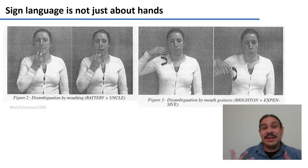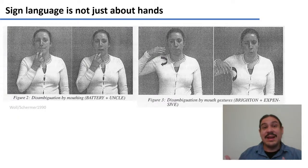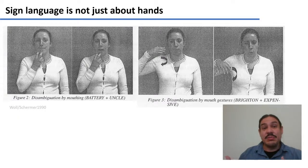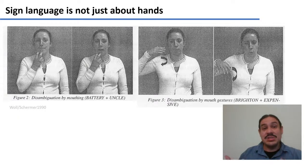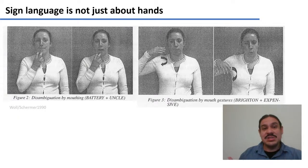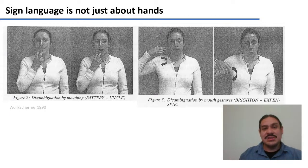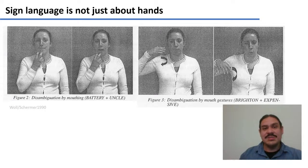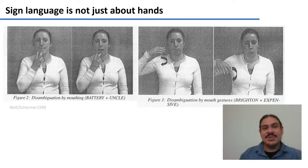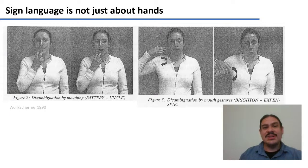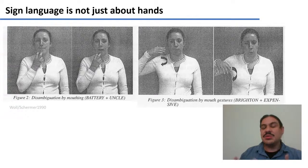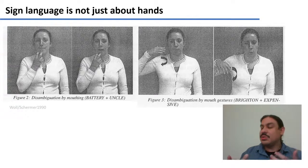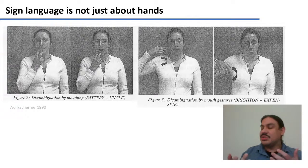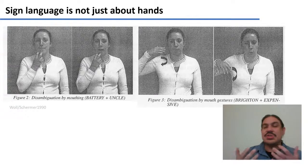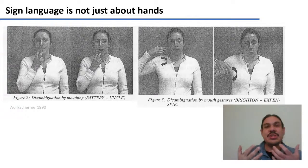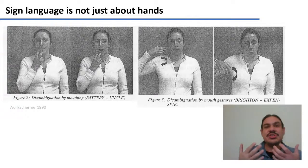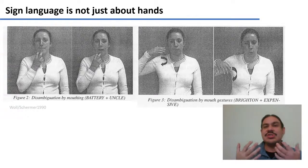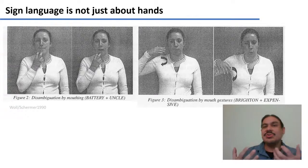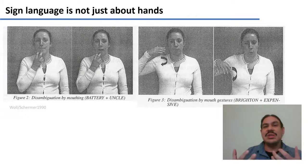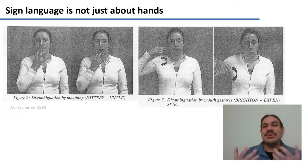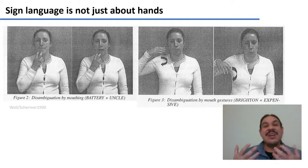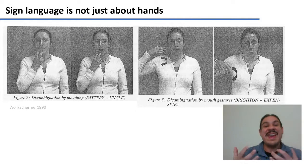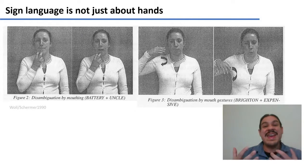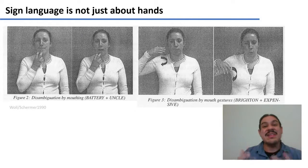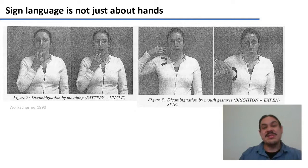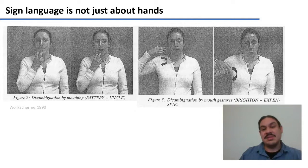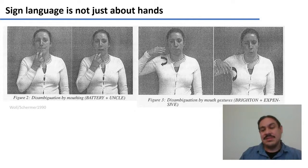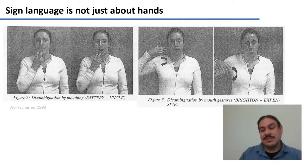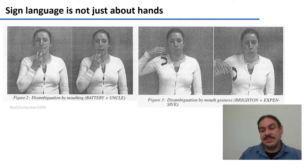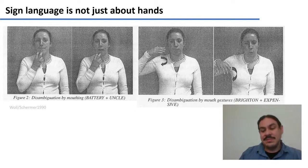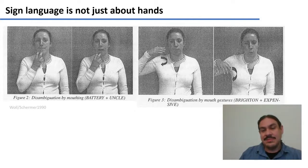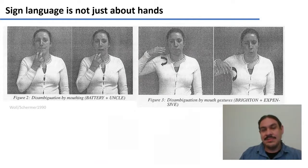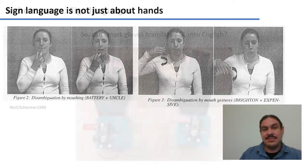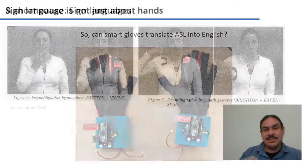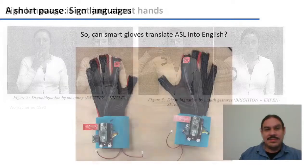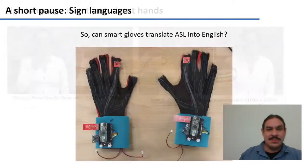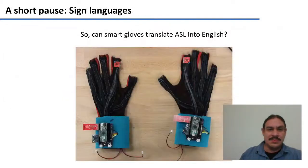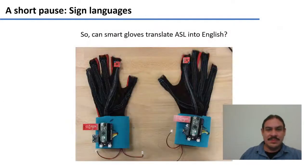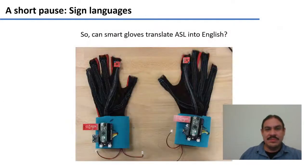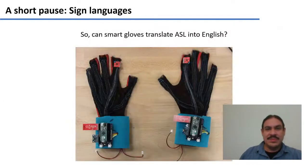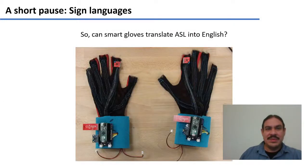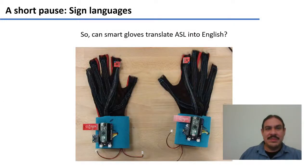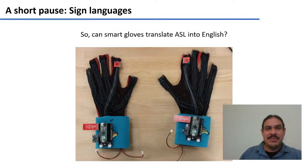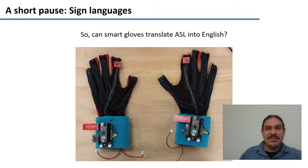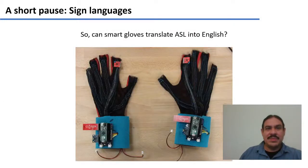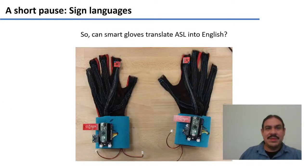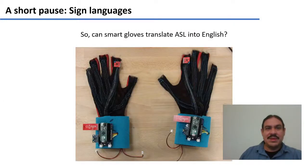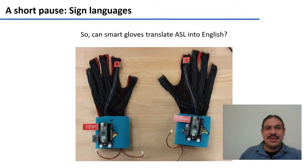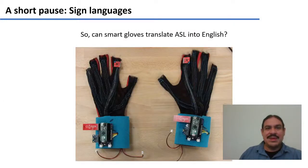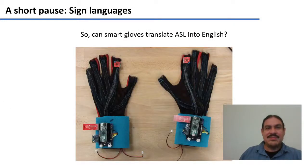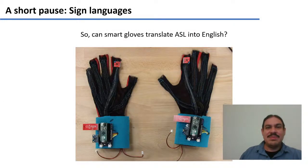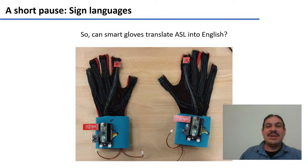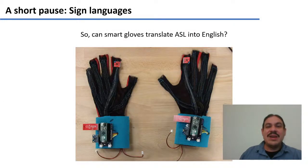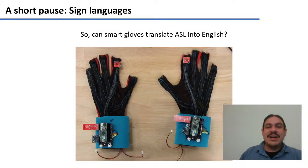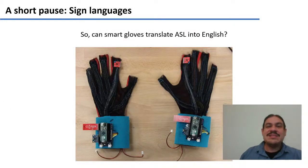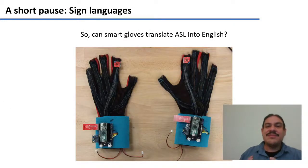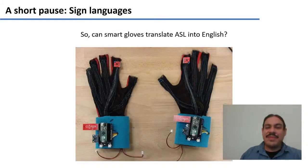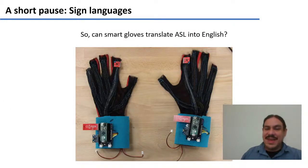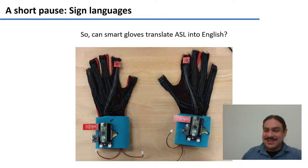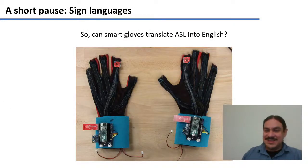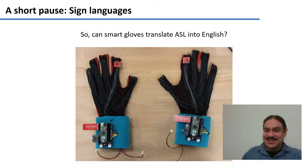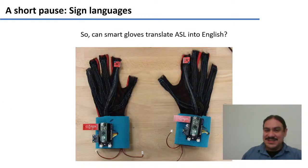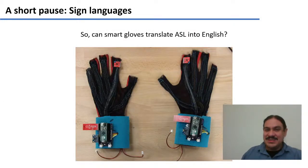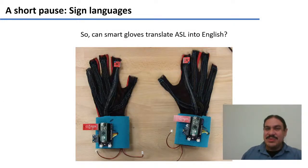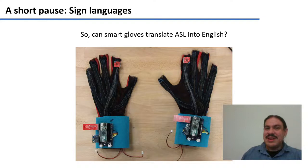languages. And so it's not just using your hands, and because of that whenever